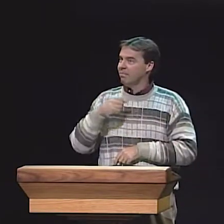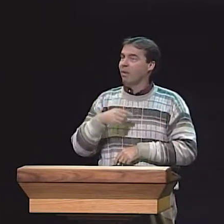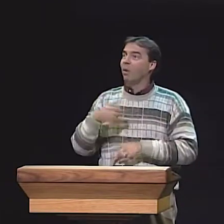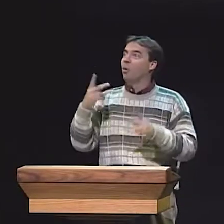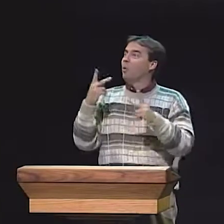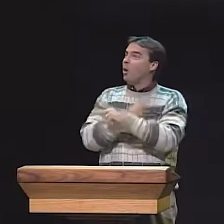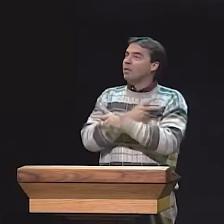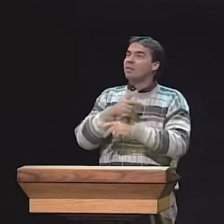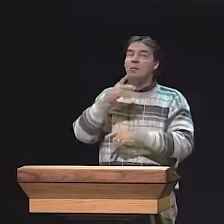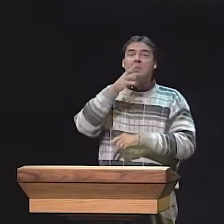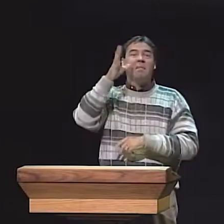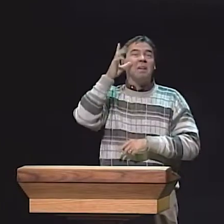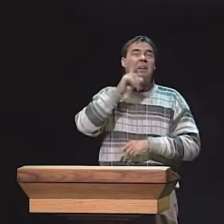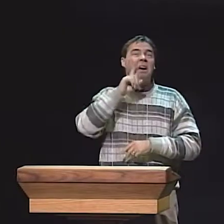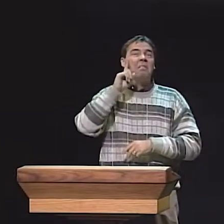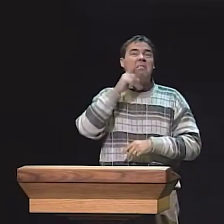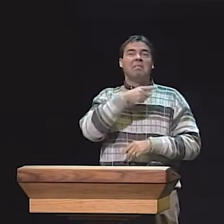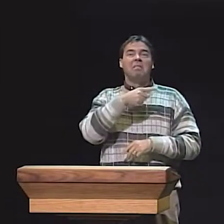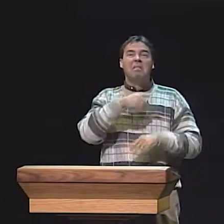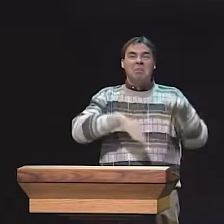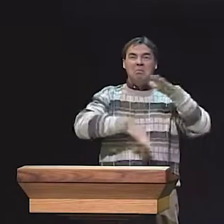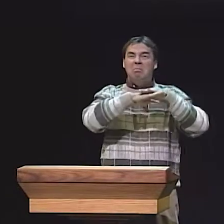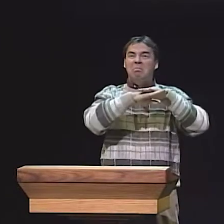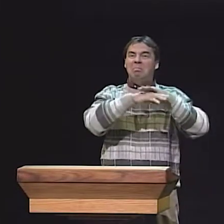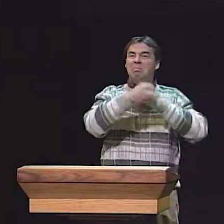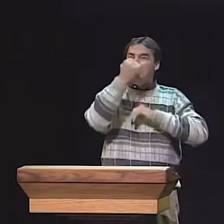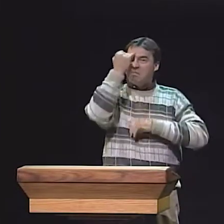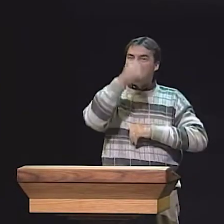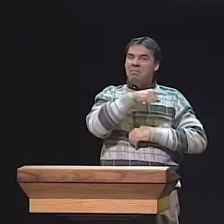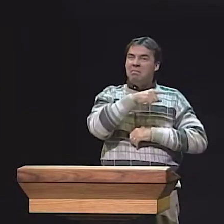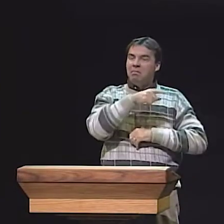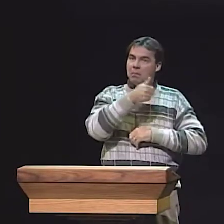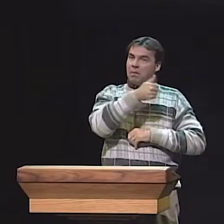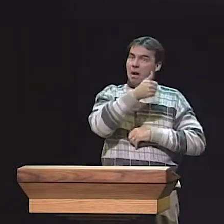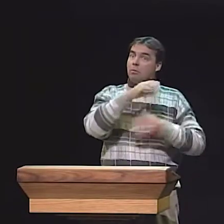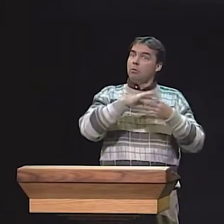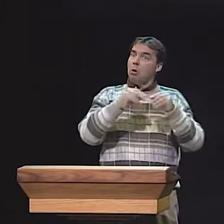THEY STILL HAD NOT ACHIEVED PROFICIENCY IN THAT.